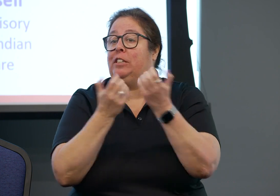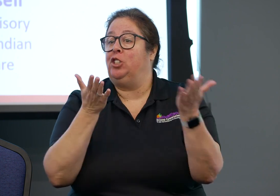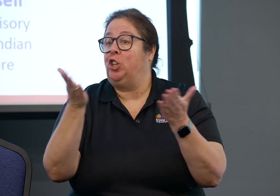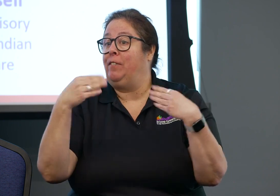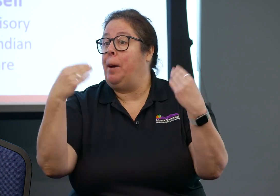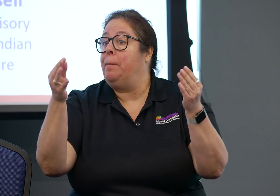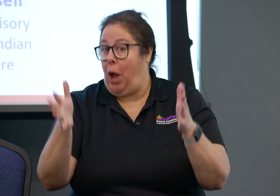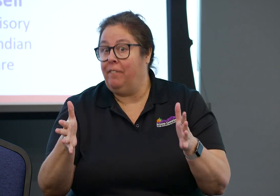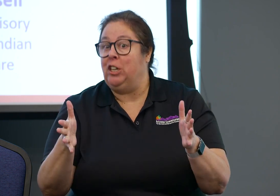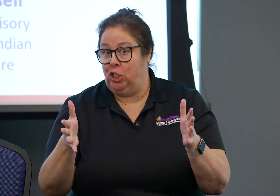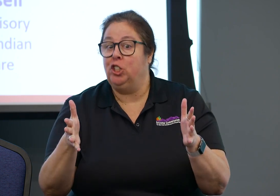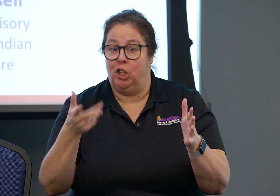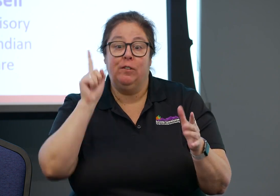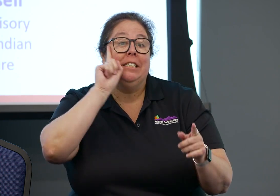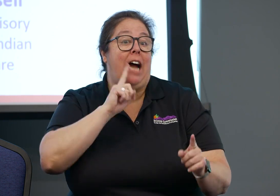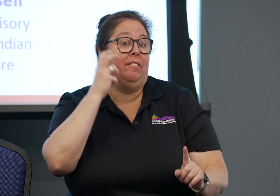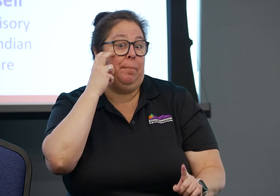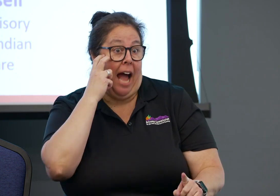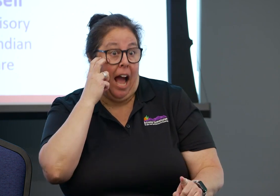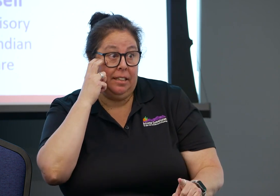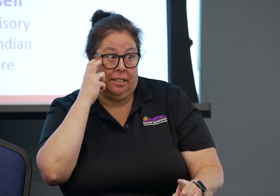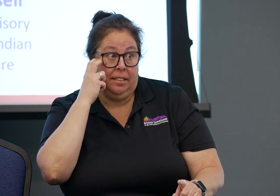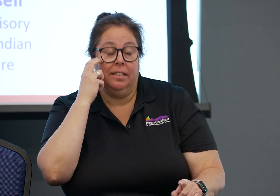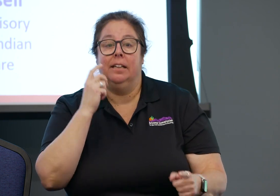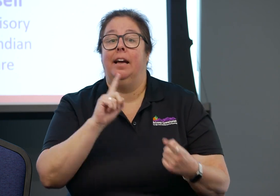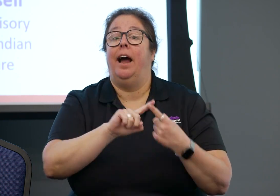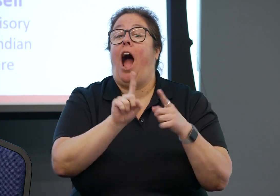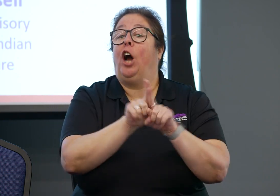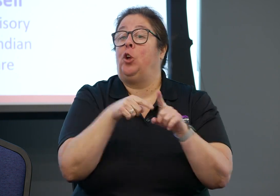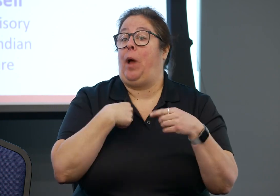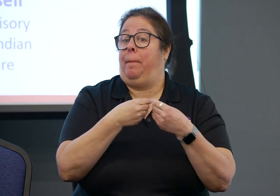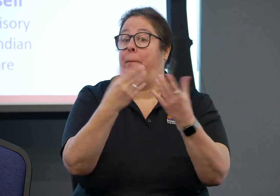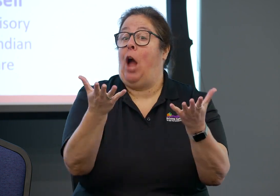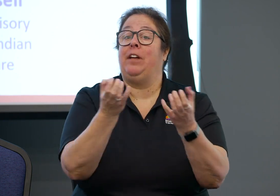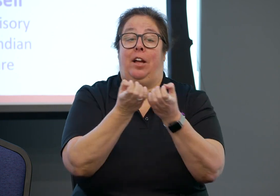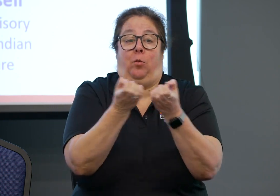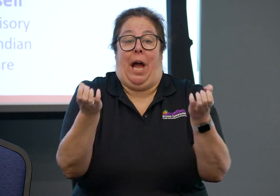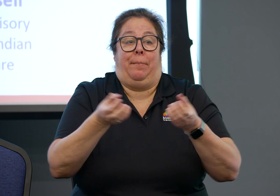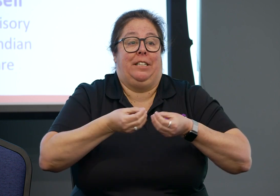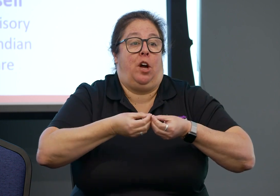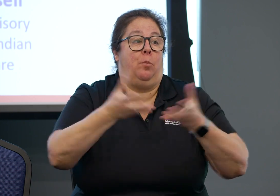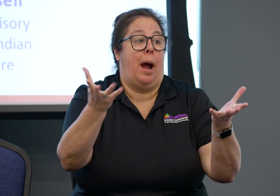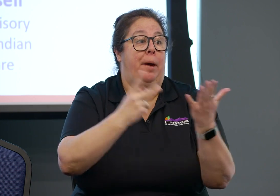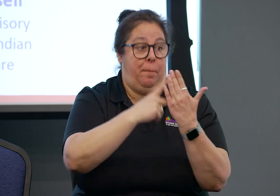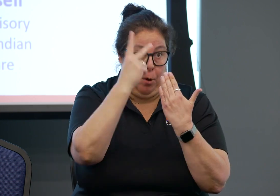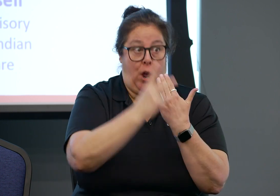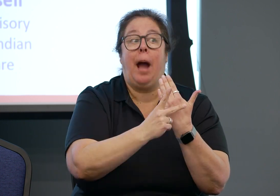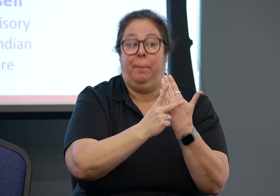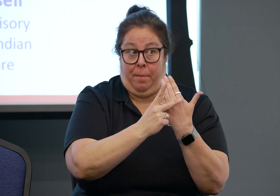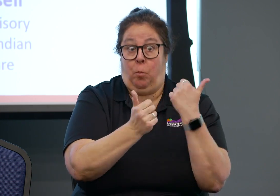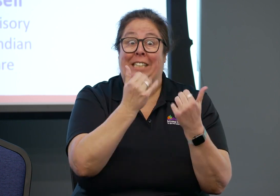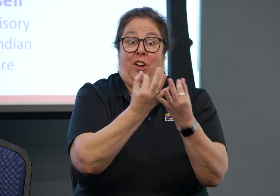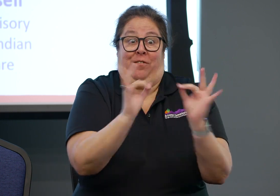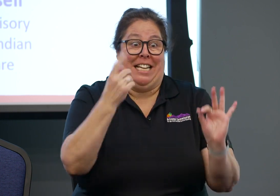We have several different programs such as we train and coordinate support service providers for DeafBlind individuals.